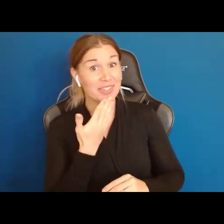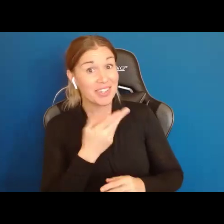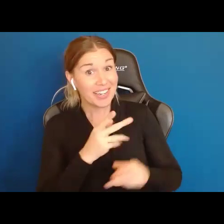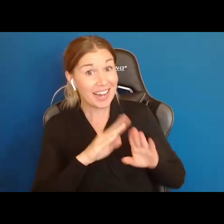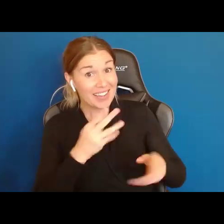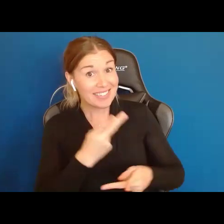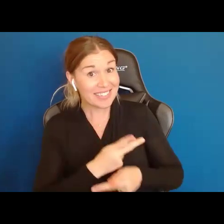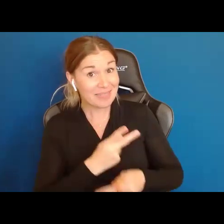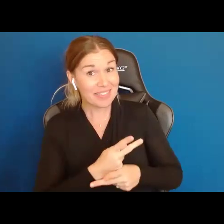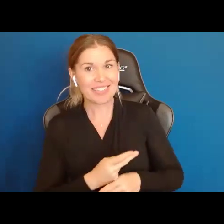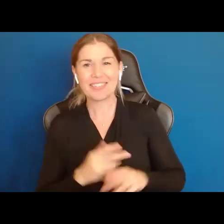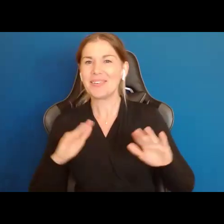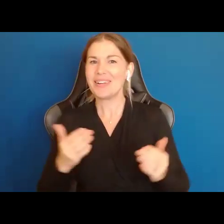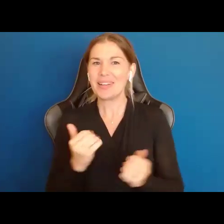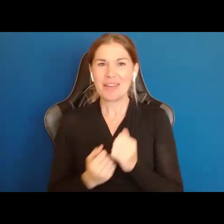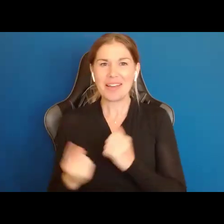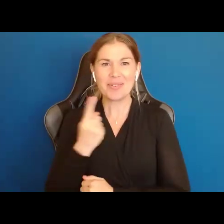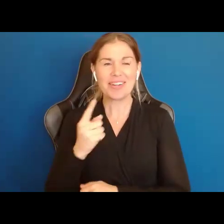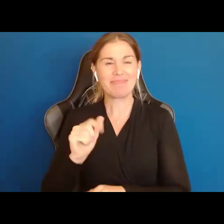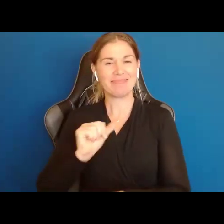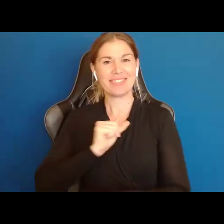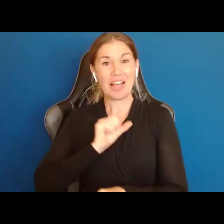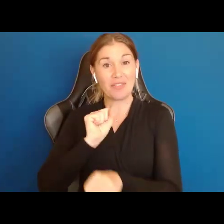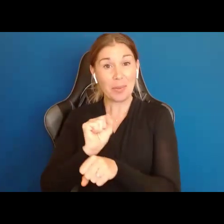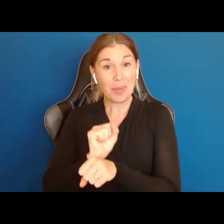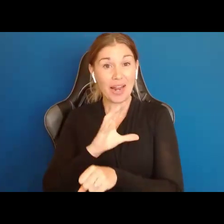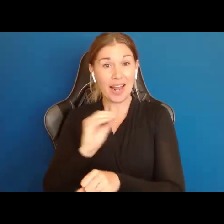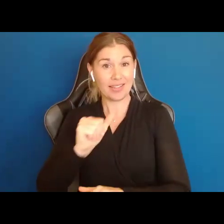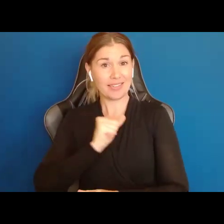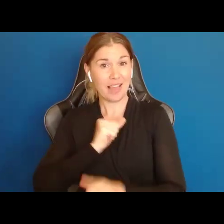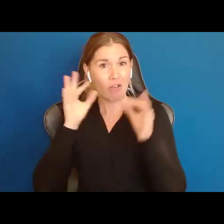Welcome, everybody. Self Employed and Self Determined is obviously a topic of interest to many